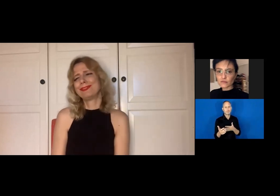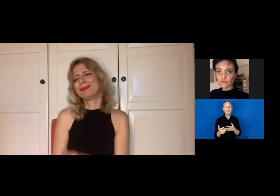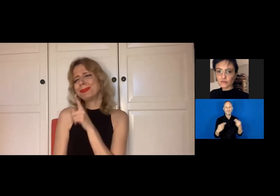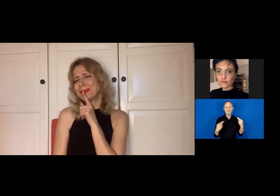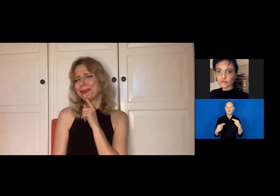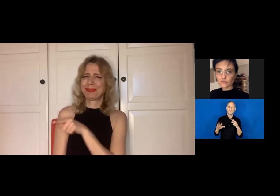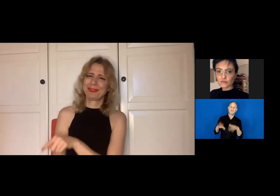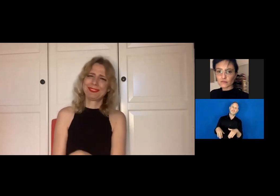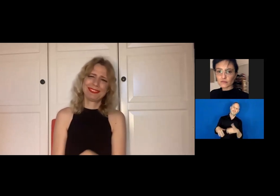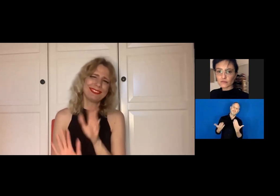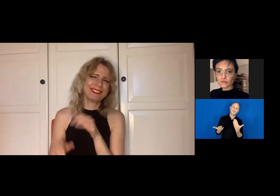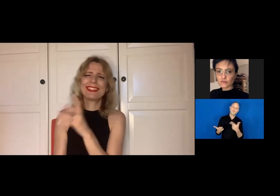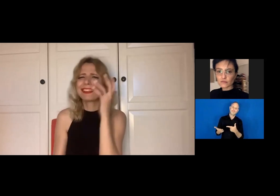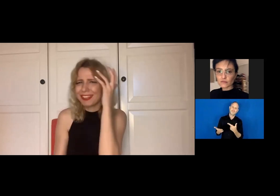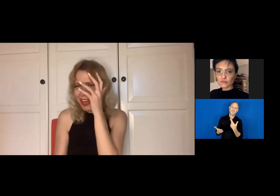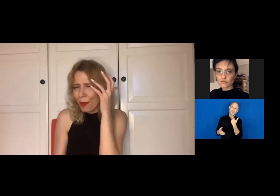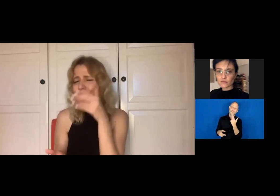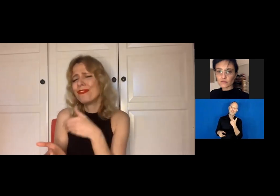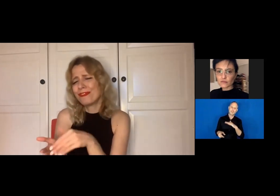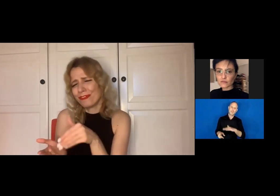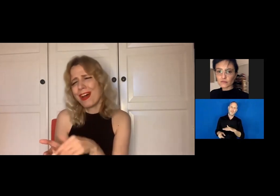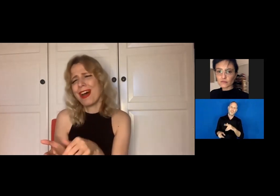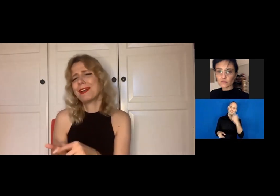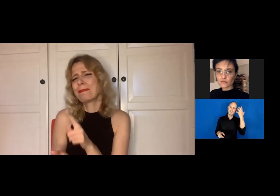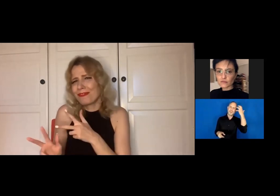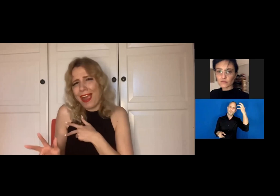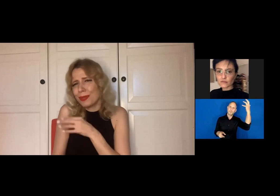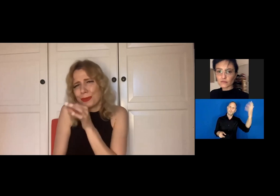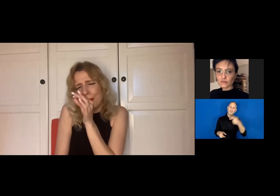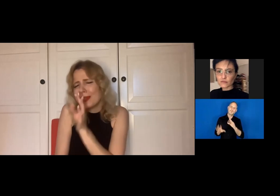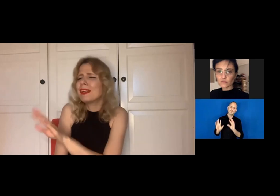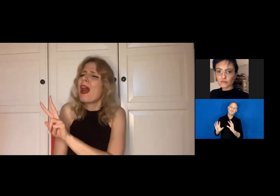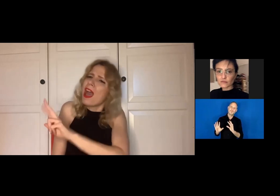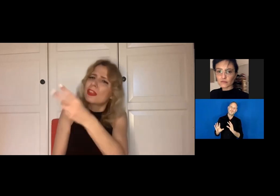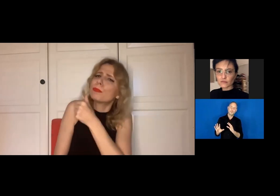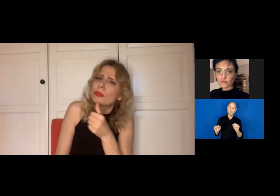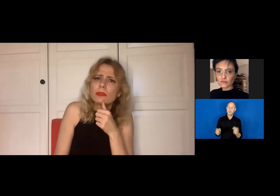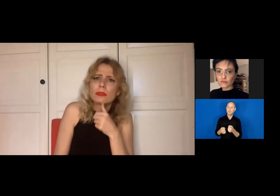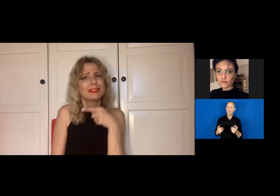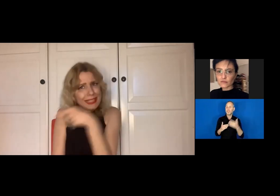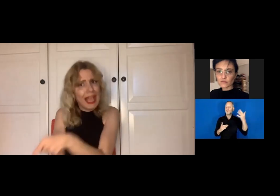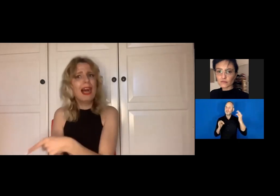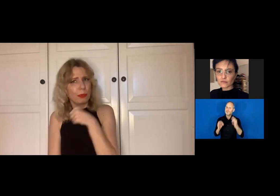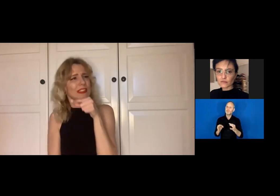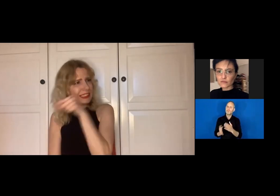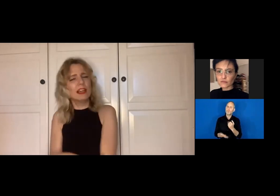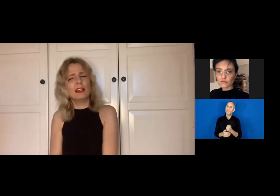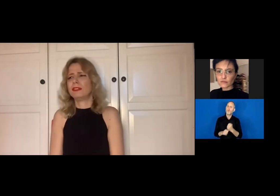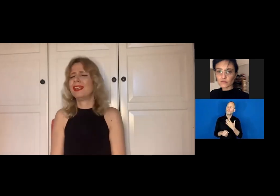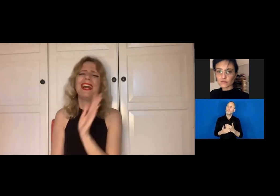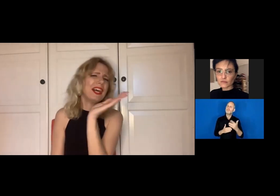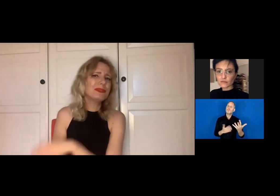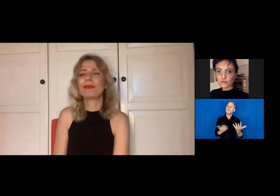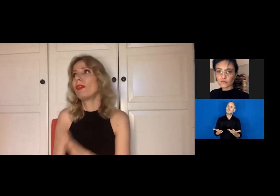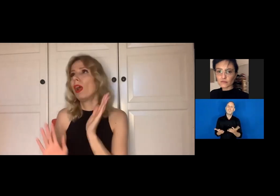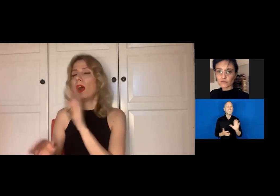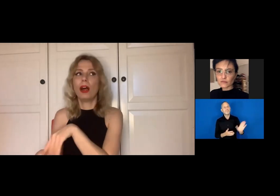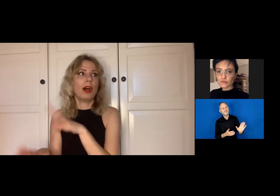They were like: "Oh, isn't she cute? Keep on dreaming, little girl." But I really insisted on this dream